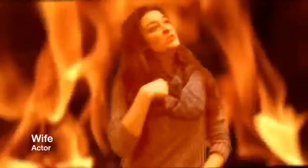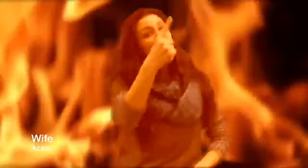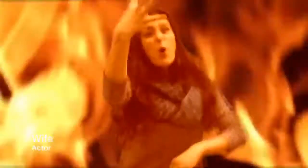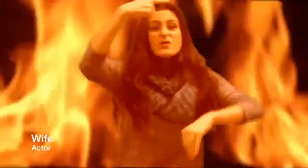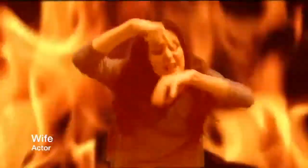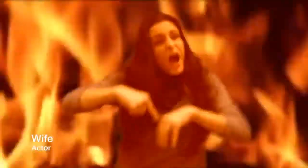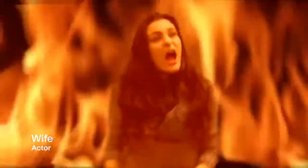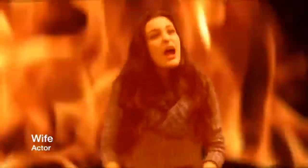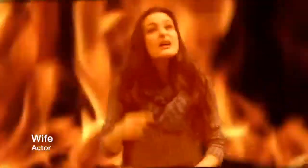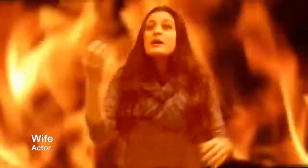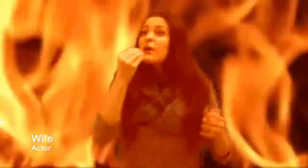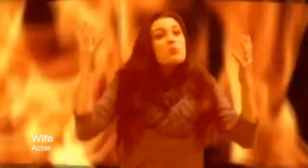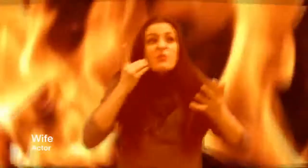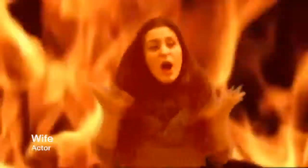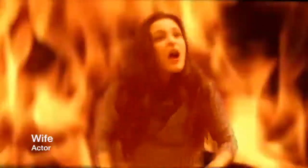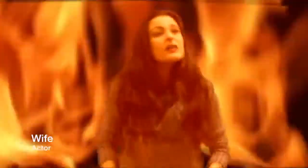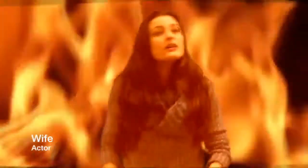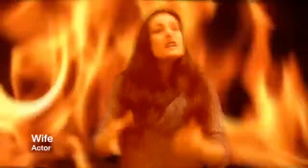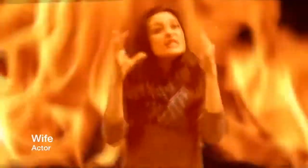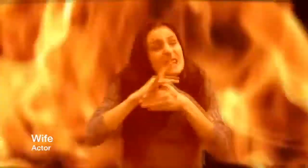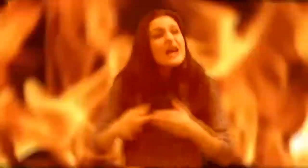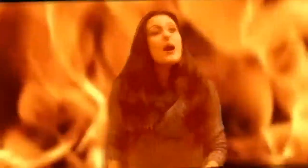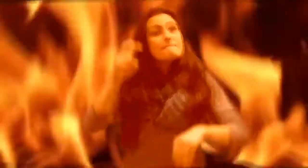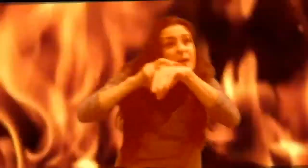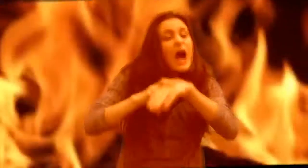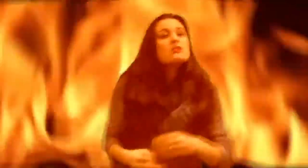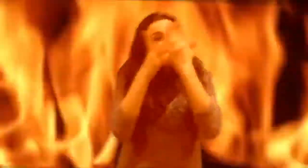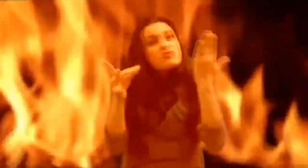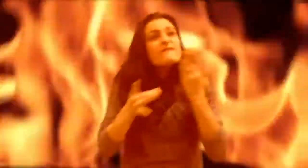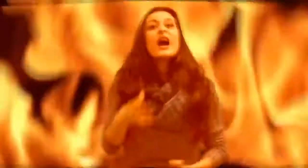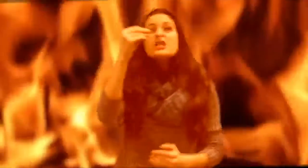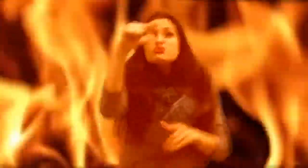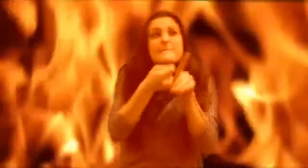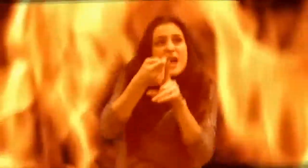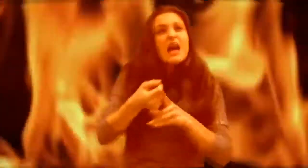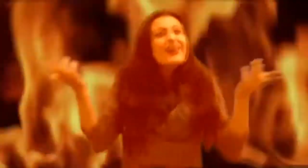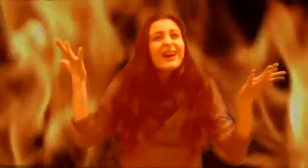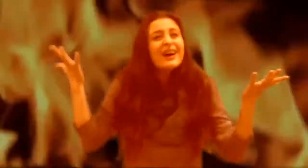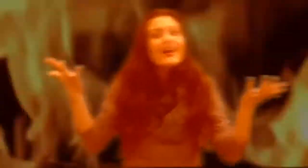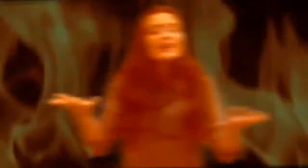"I told you FOUR times! Meat and potatoes. Do you want to cook it?"